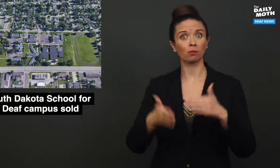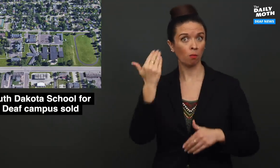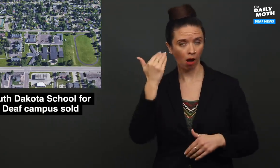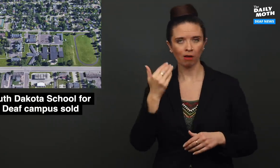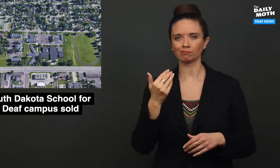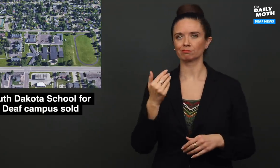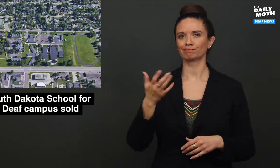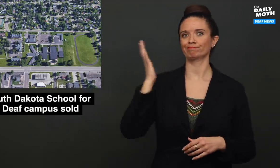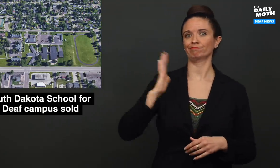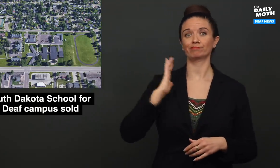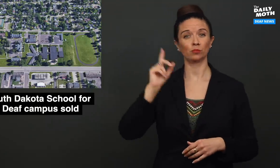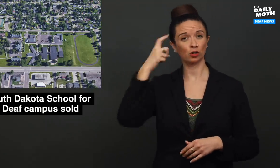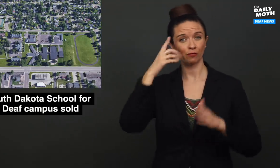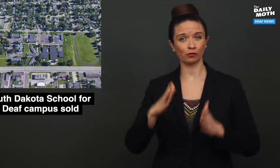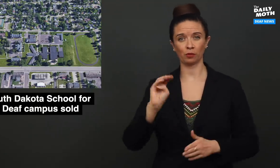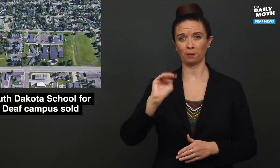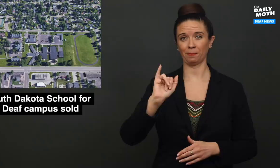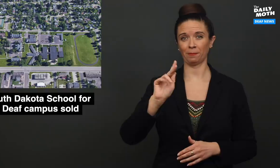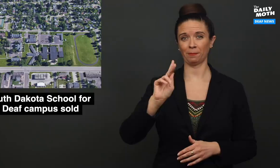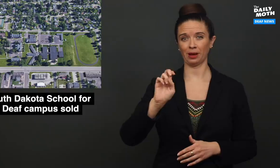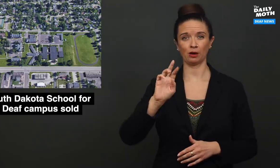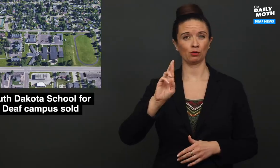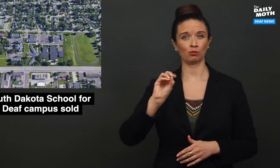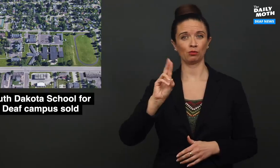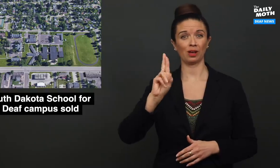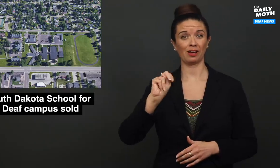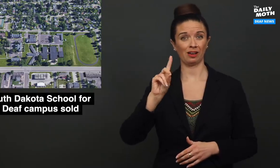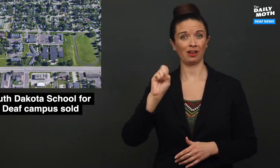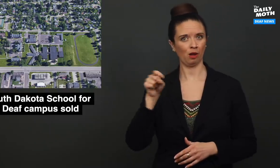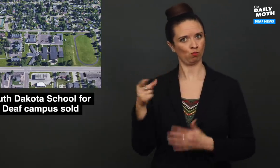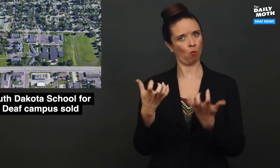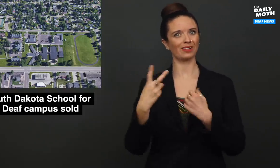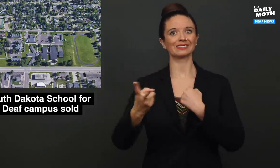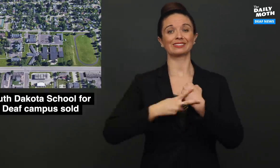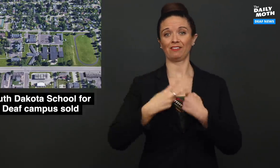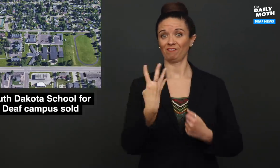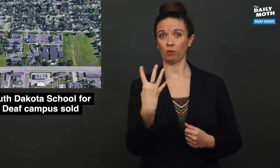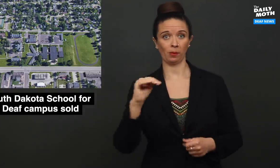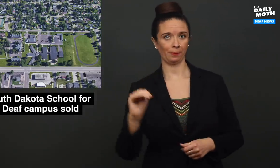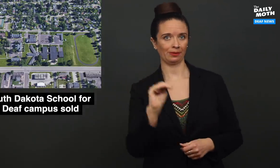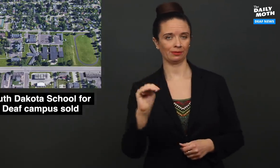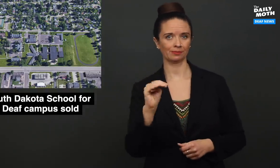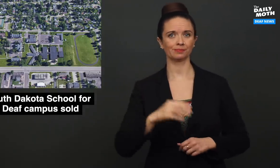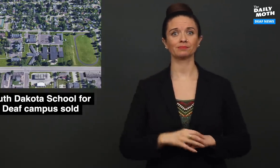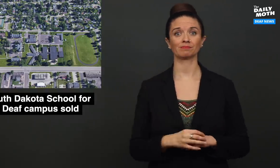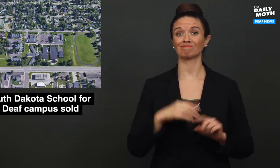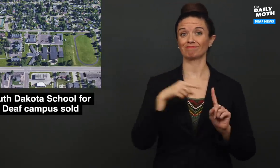due to former Governor Mike Rounds wanting to save 4 million dollars.